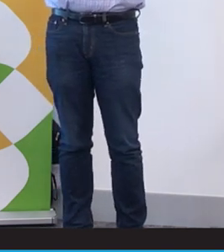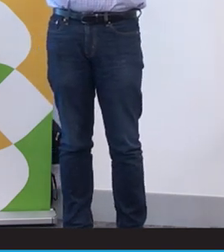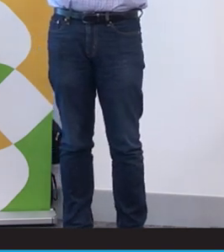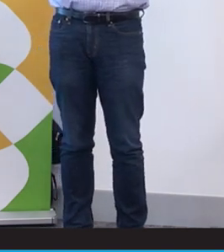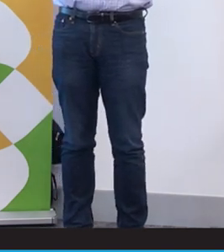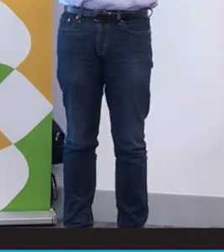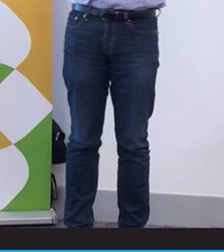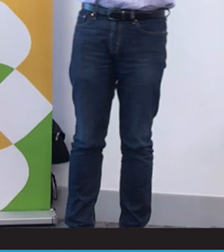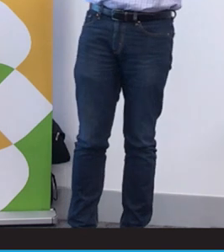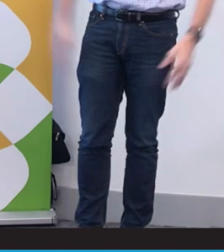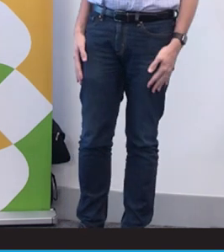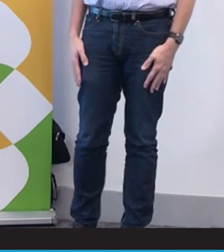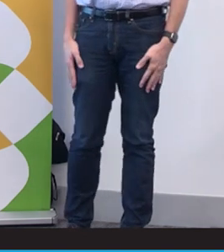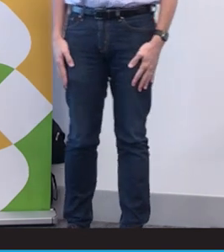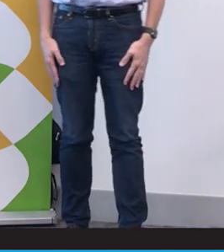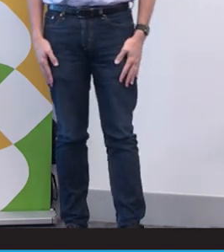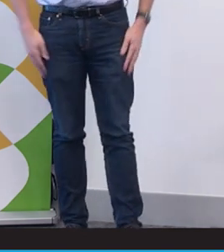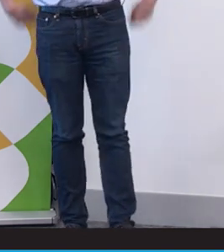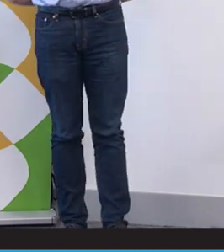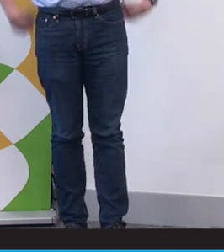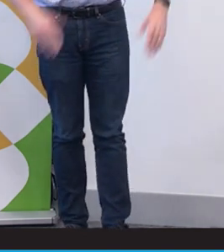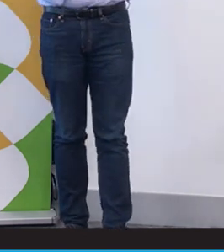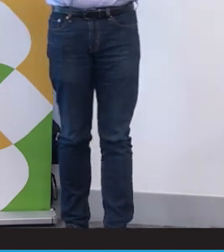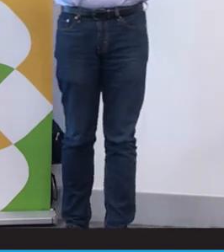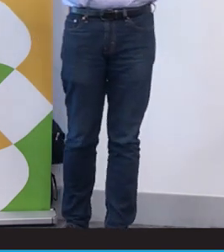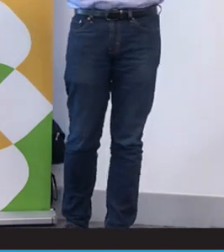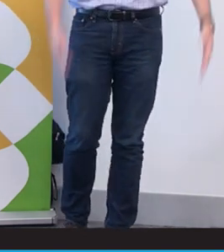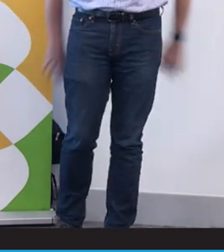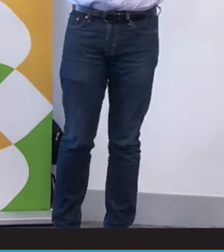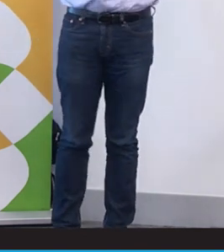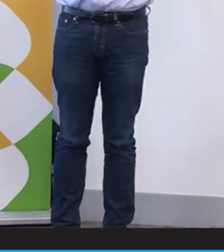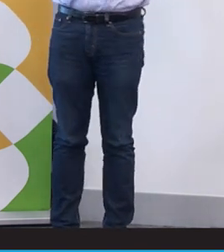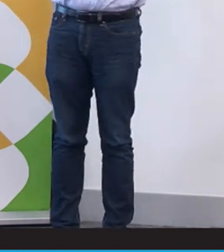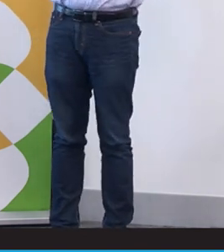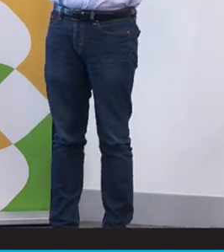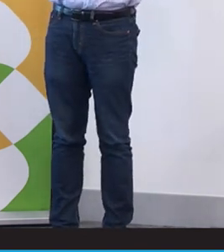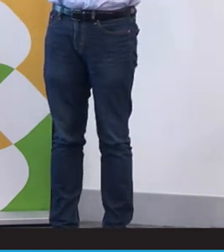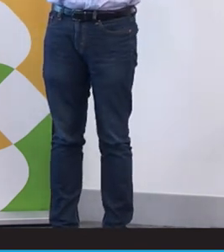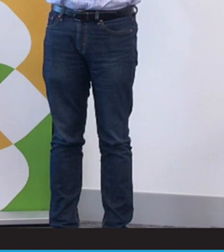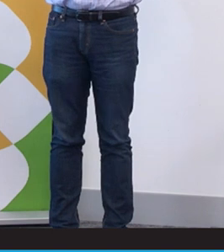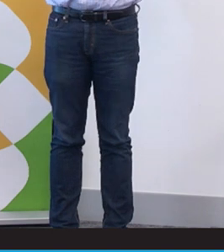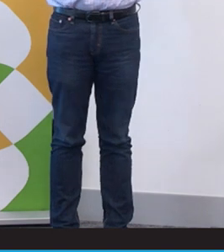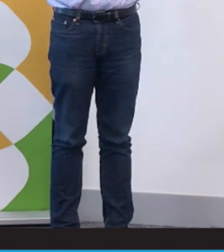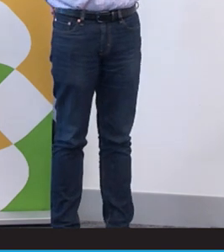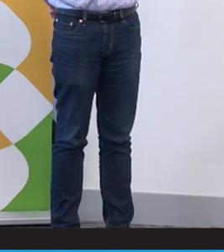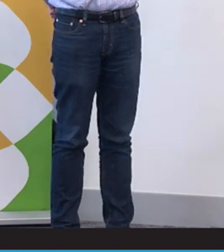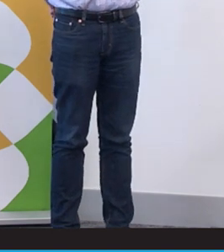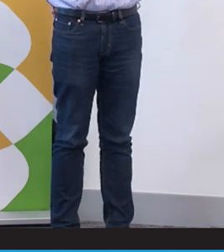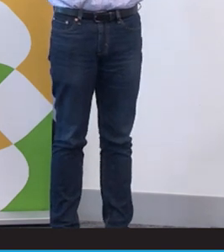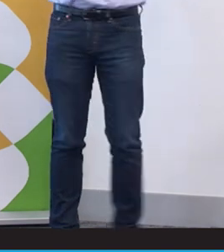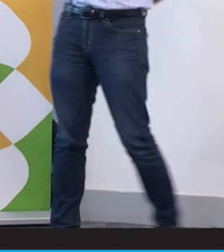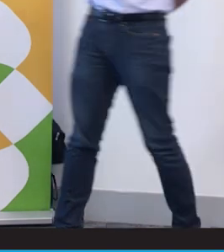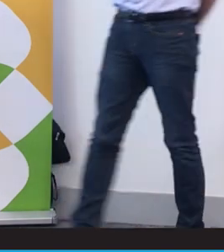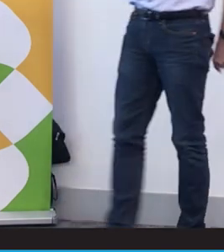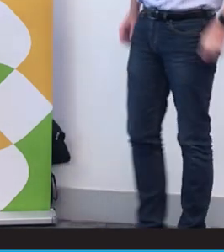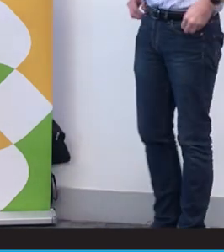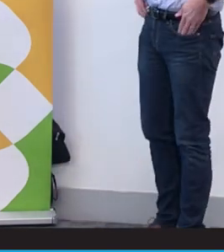contacts to be shared and the link to the research papers as well thank you thank you very much.